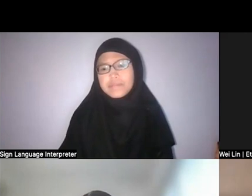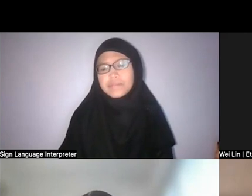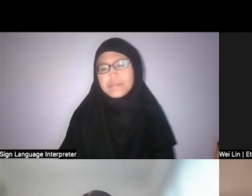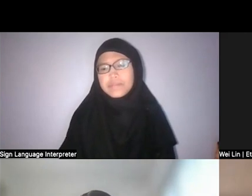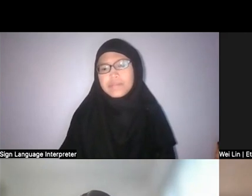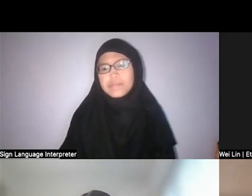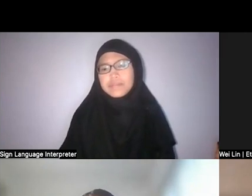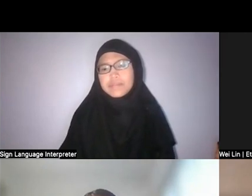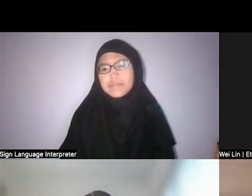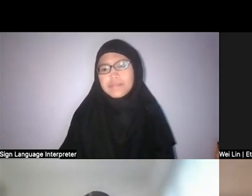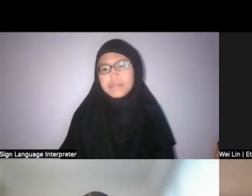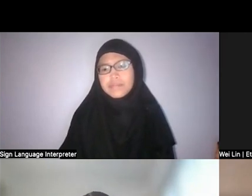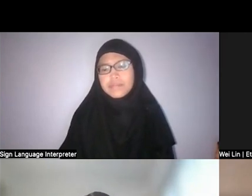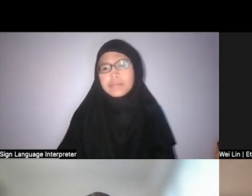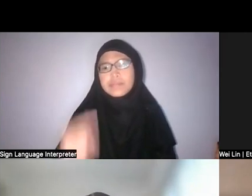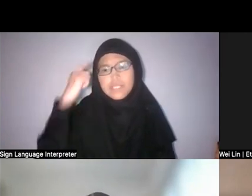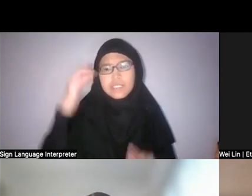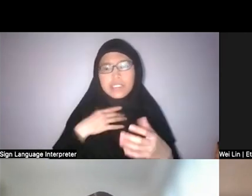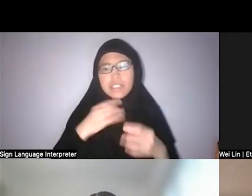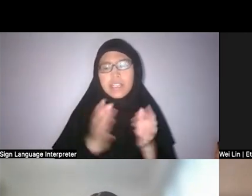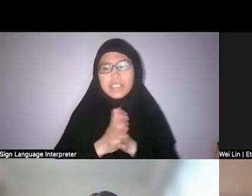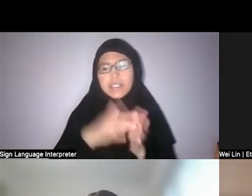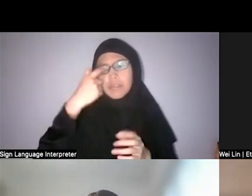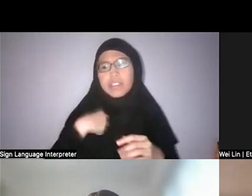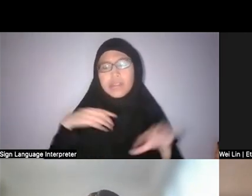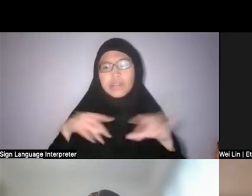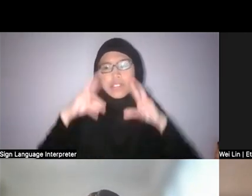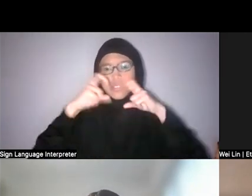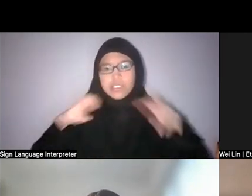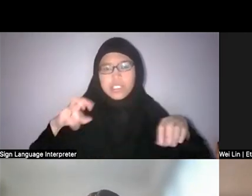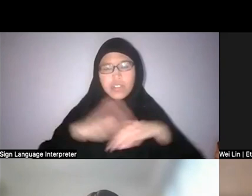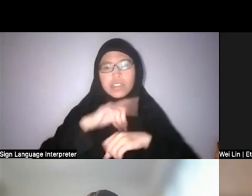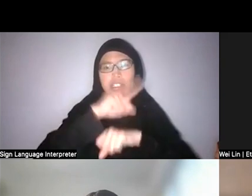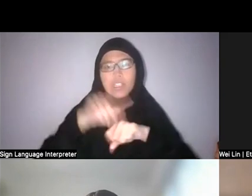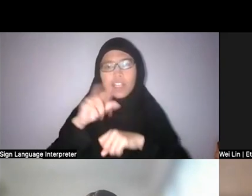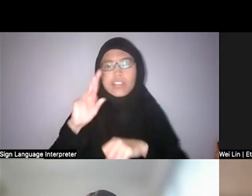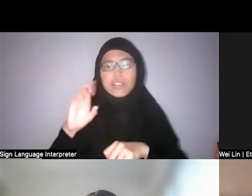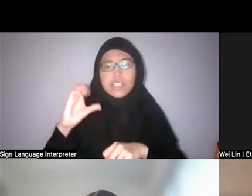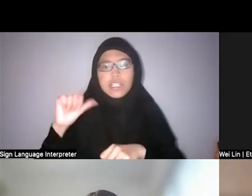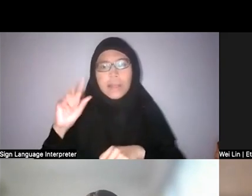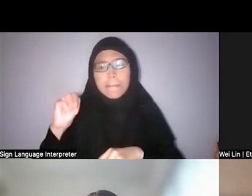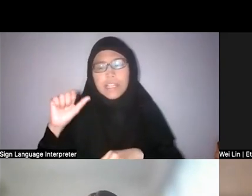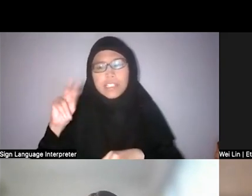because I am doing research on land reclamation and I do feel like this is a place